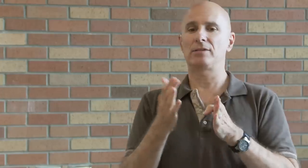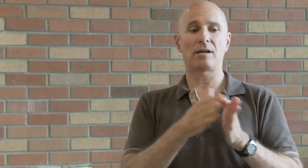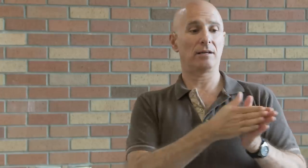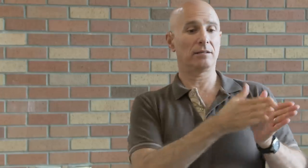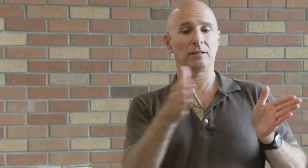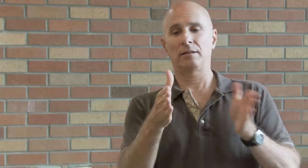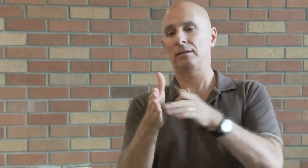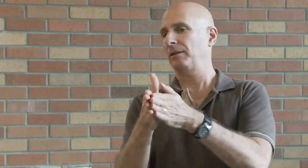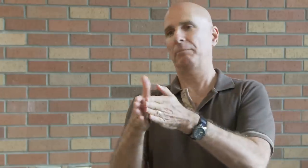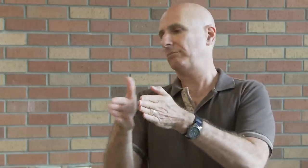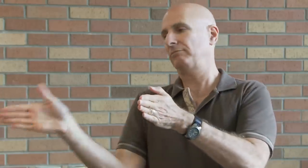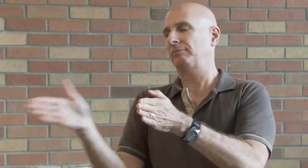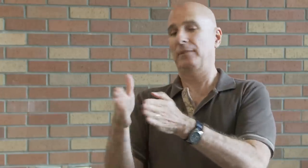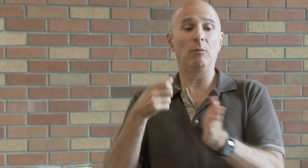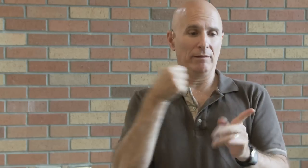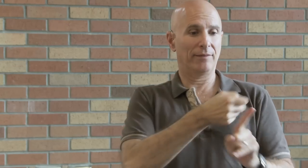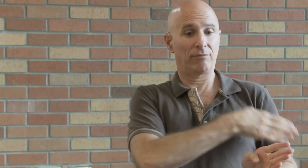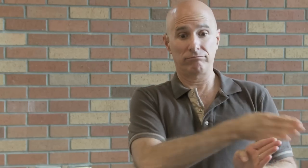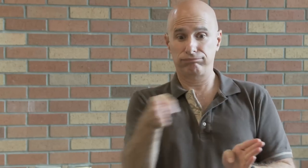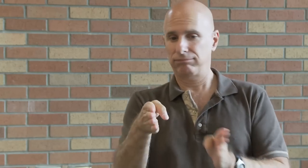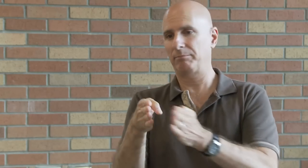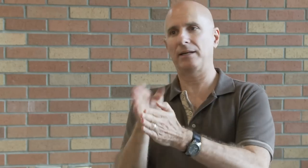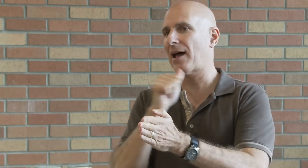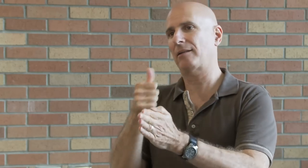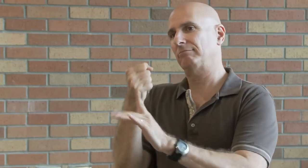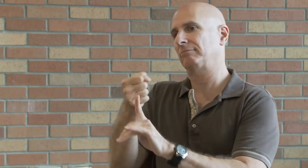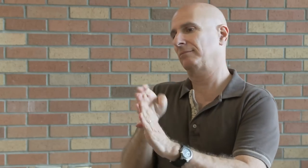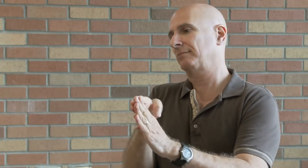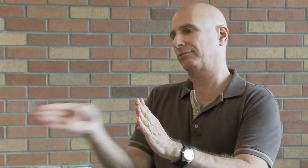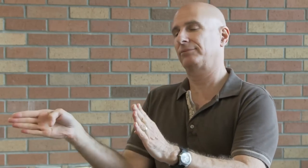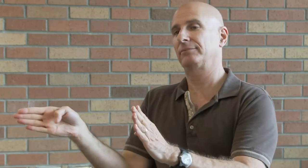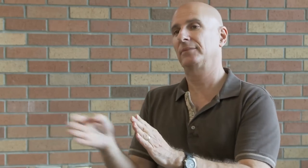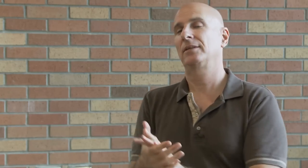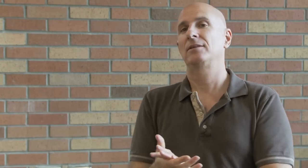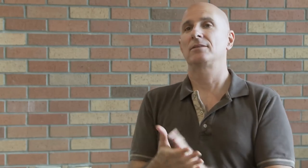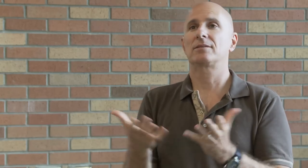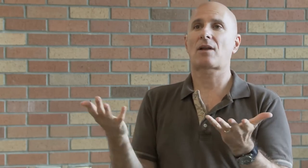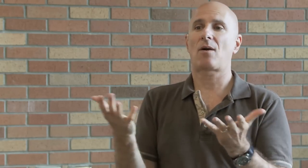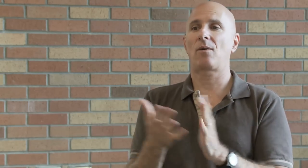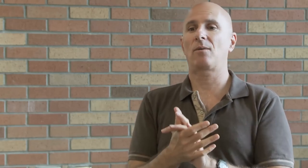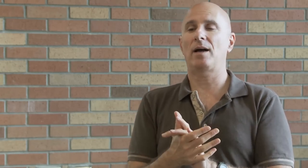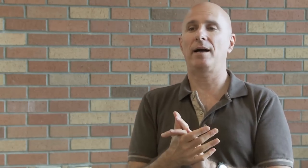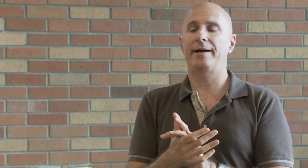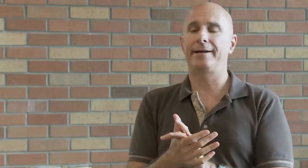[Rob Roth] If you're thinking everything is only in spoken English you're leaving out many many people.